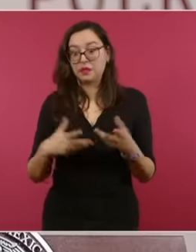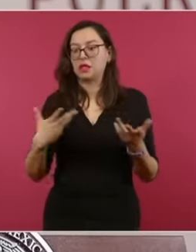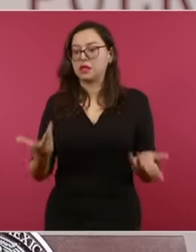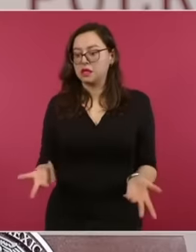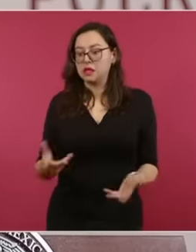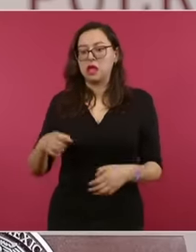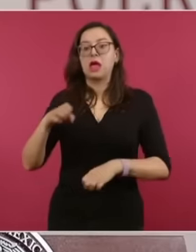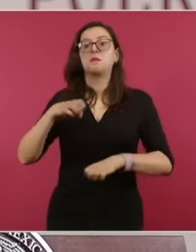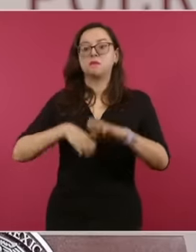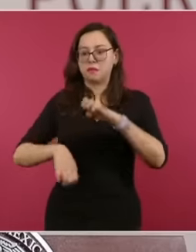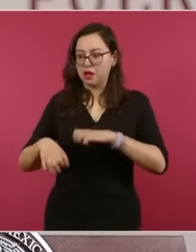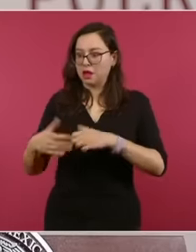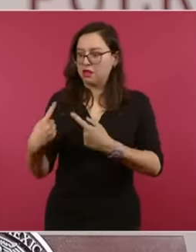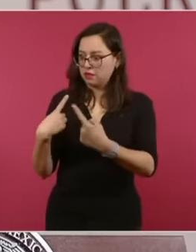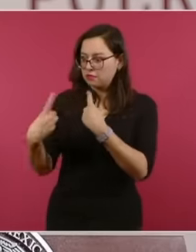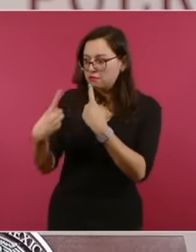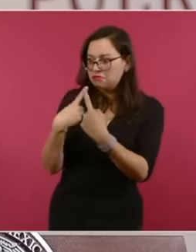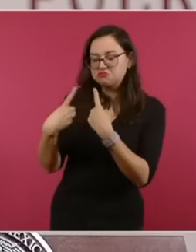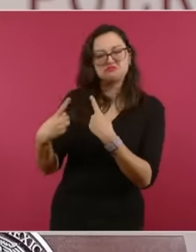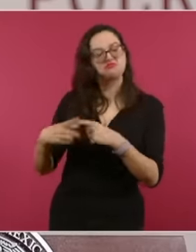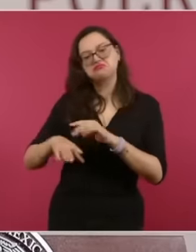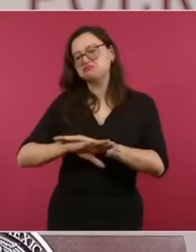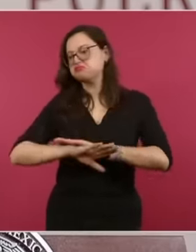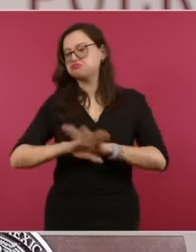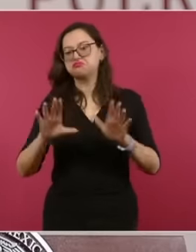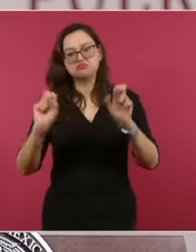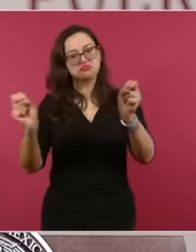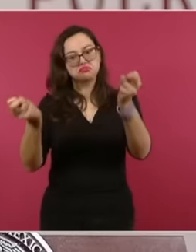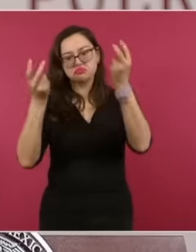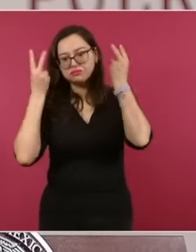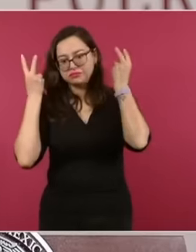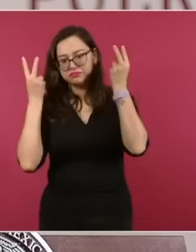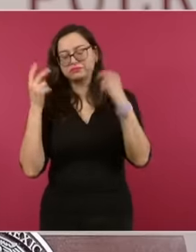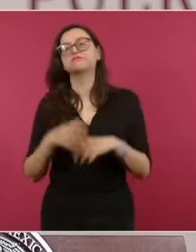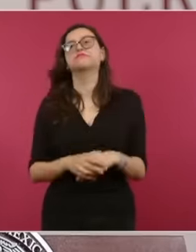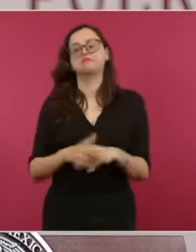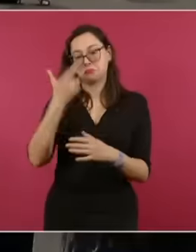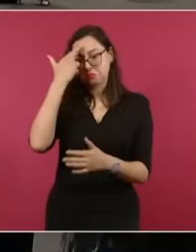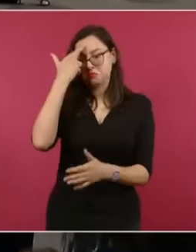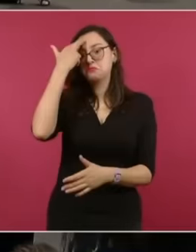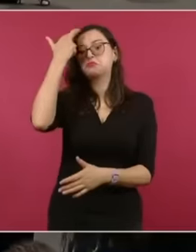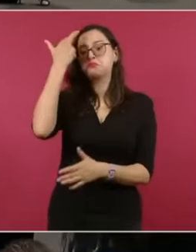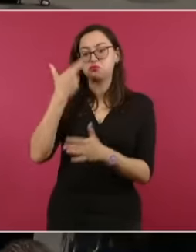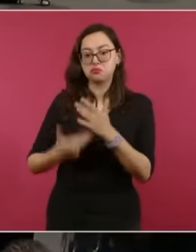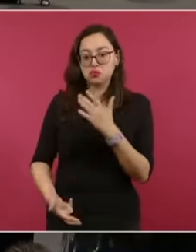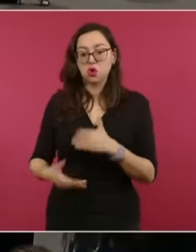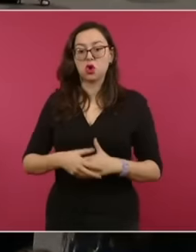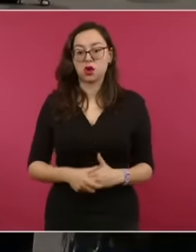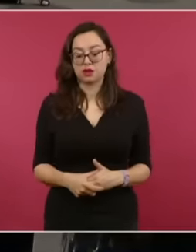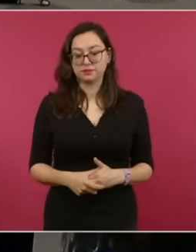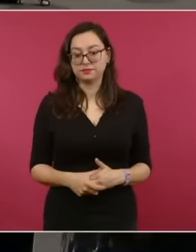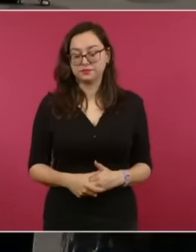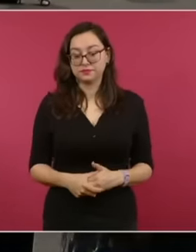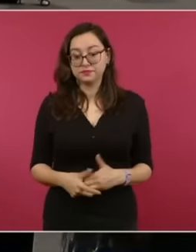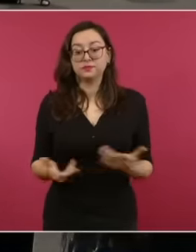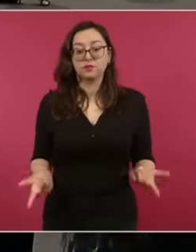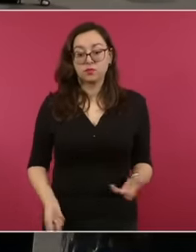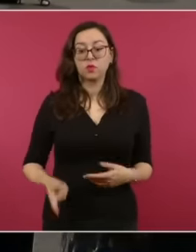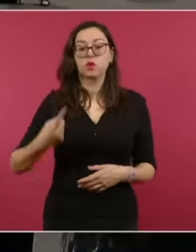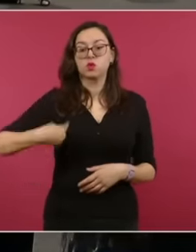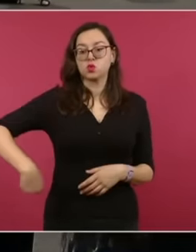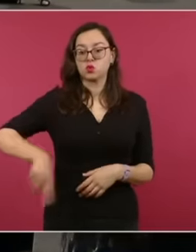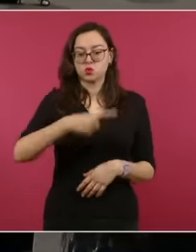embassy and our staff, this document of claim that has already been presented before the